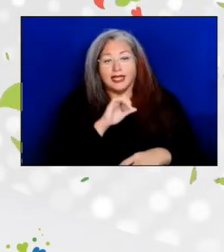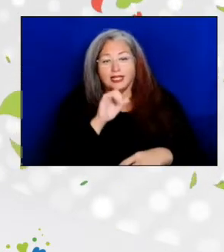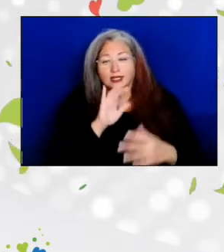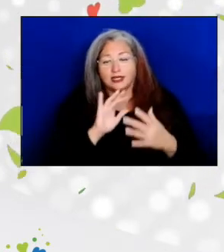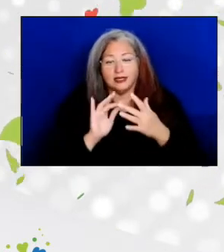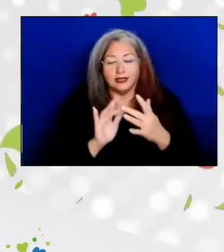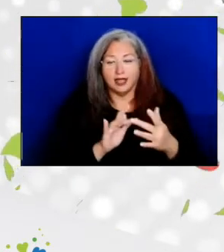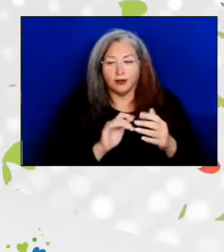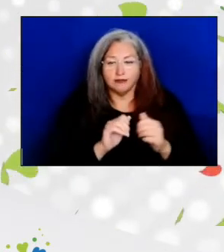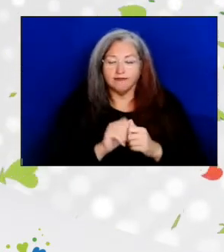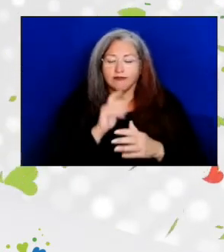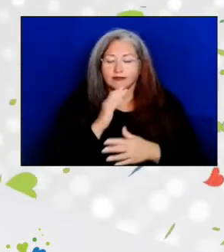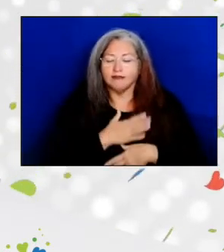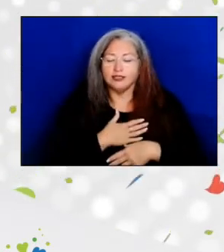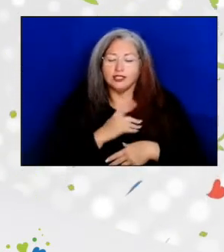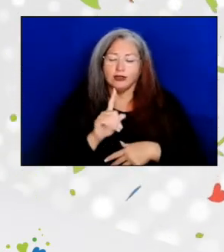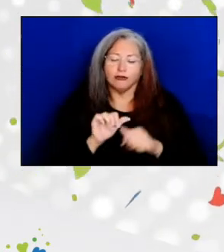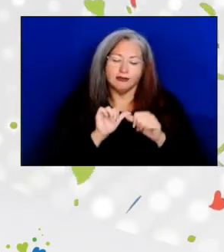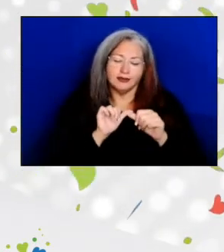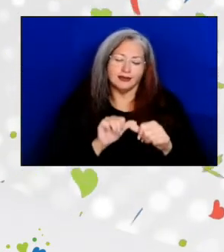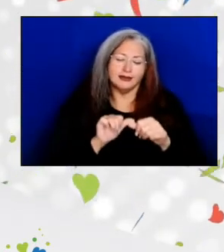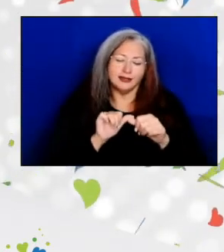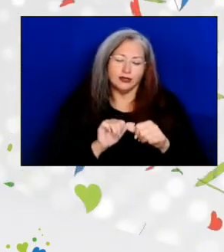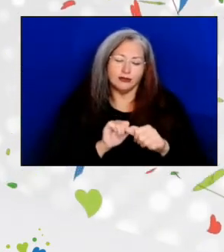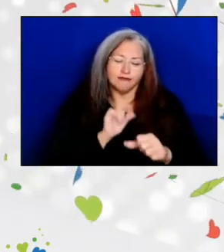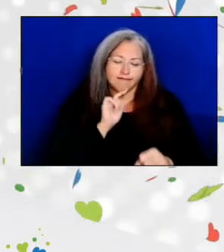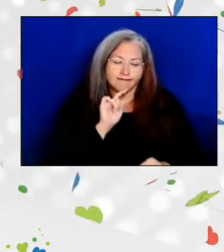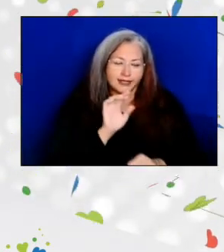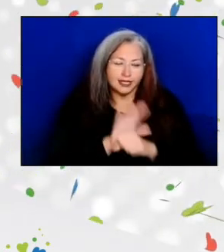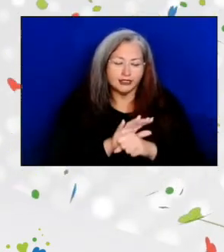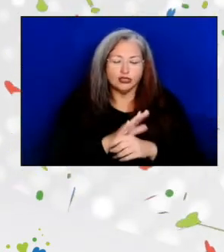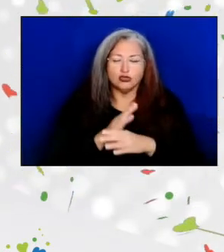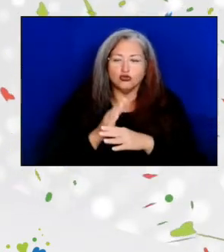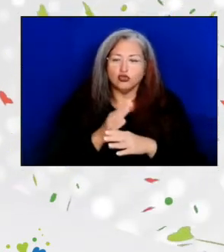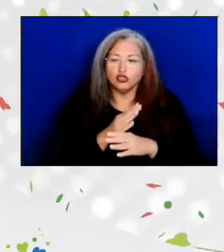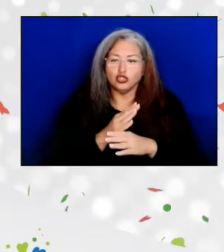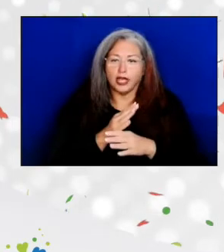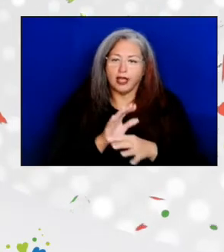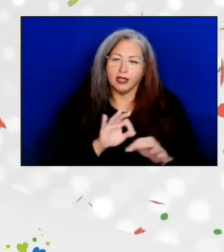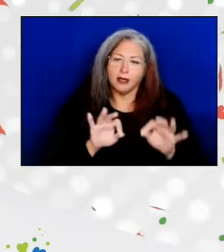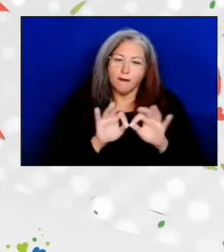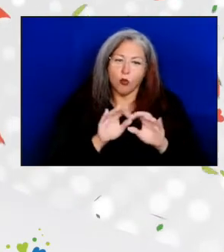We appreciate her continued dedication to sharing needed information with the network